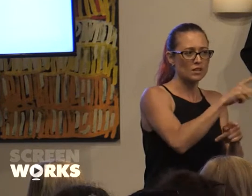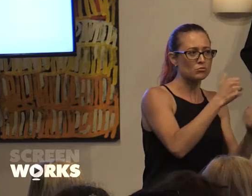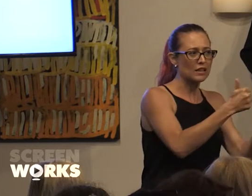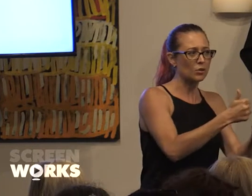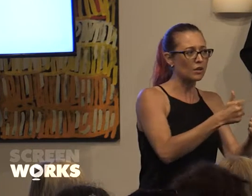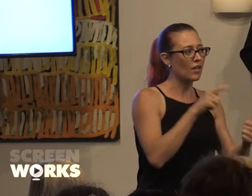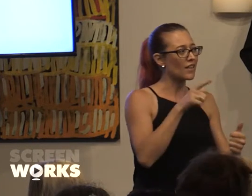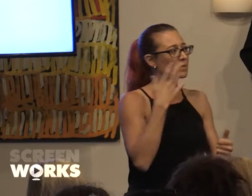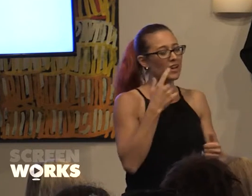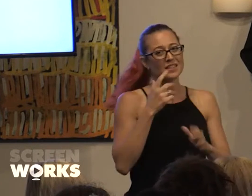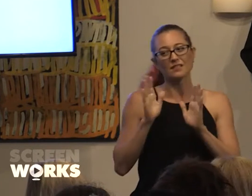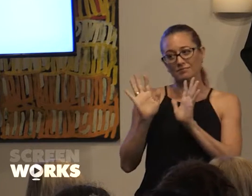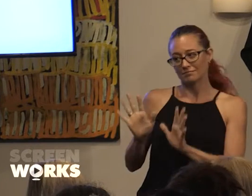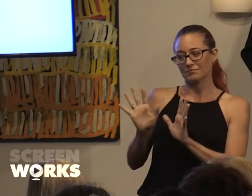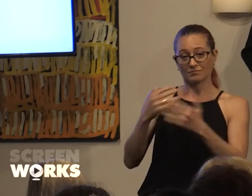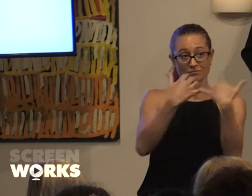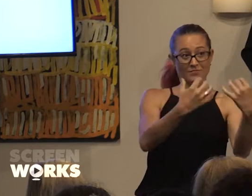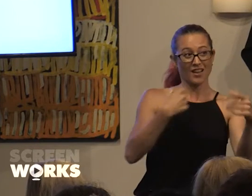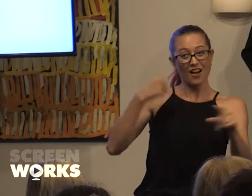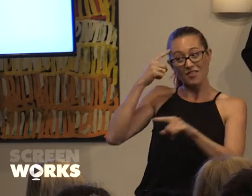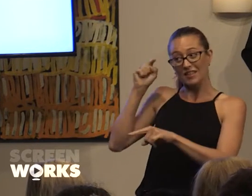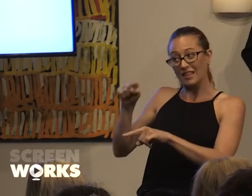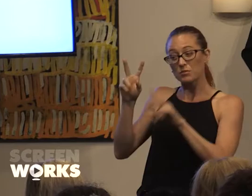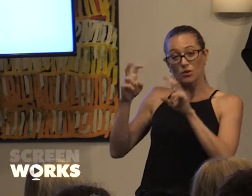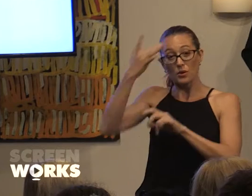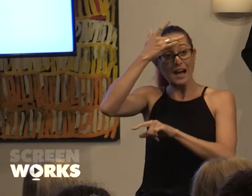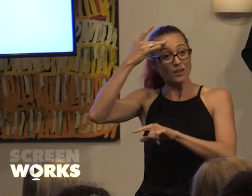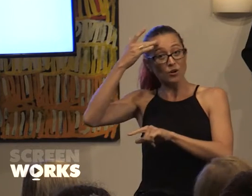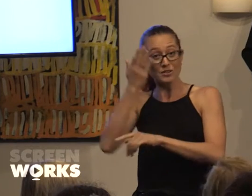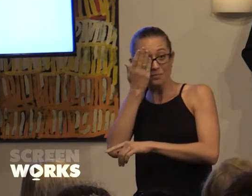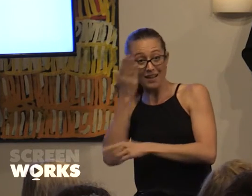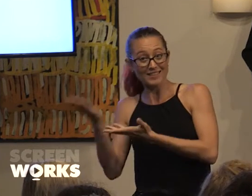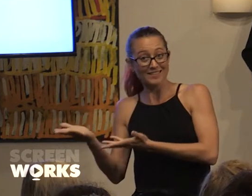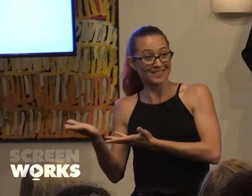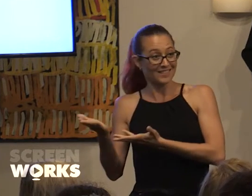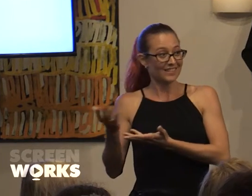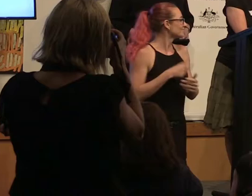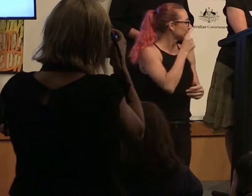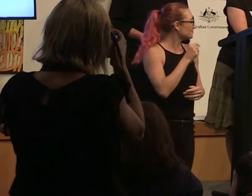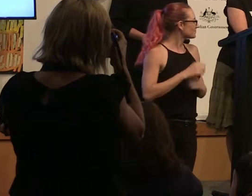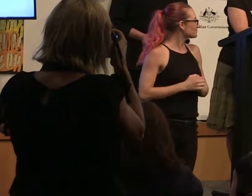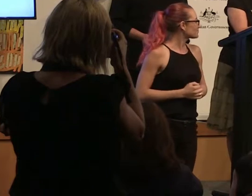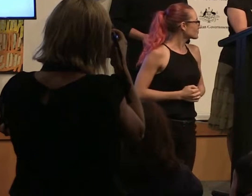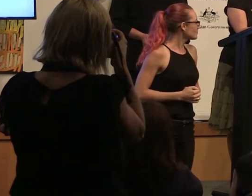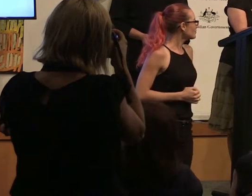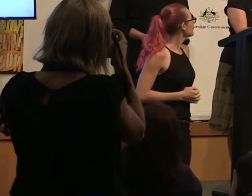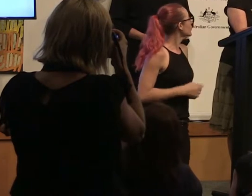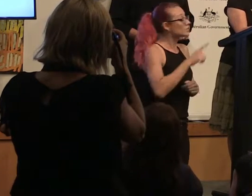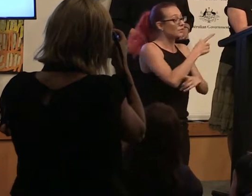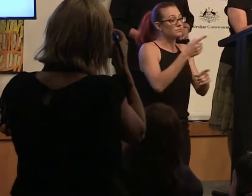when i think i said to the audience, i think that was unconscious bias. He genuinely didn't get that. As you probably know and I hope